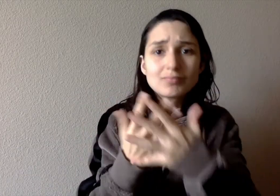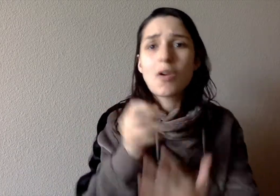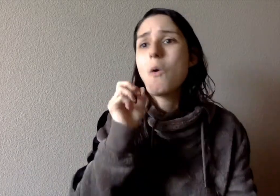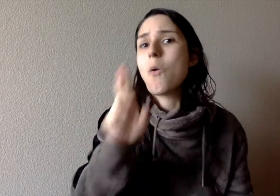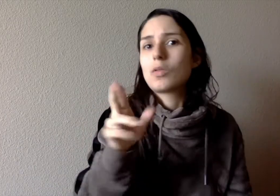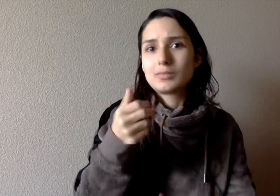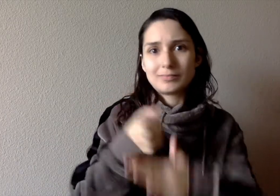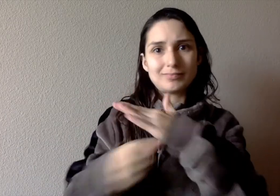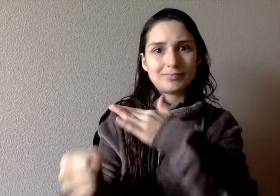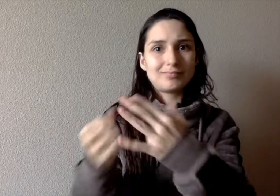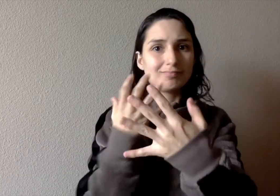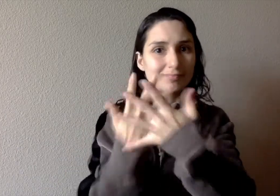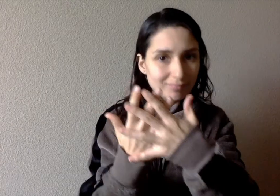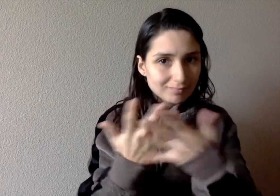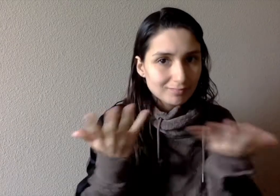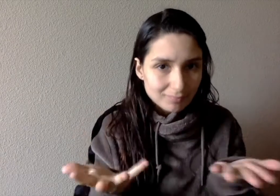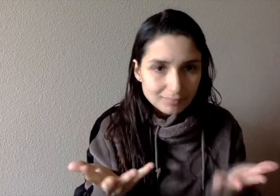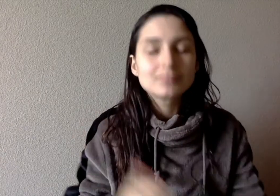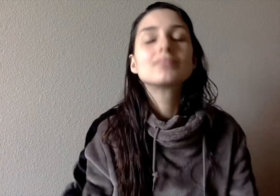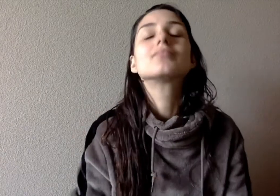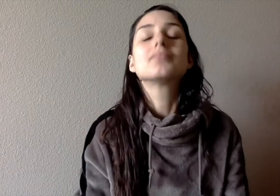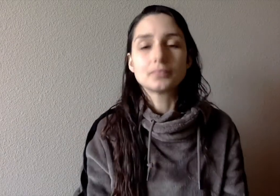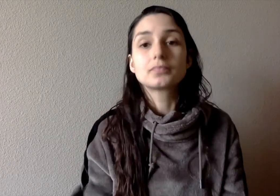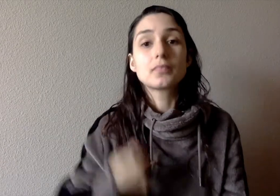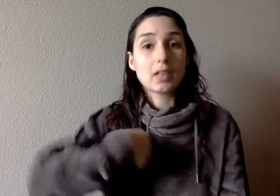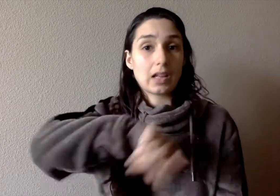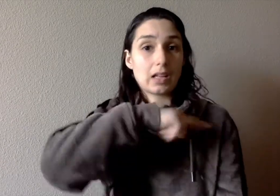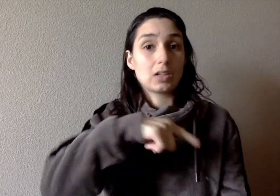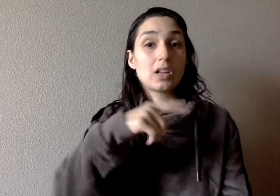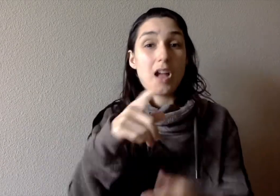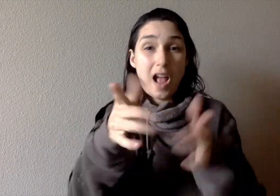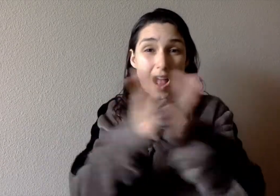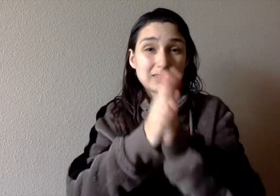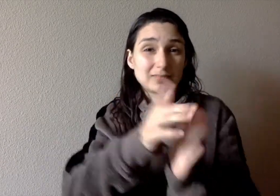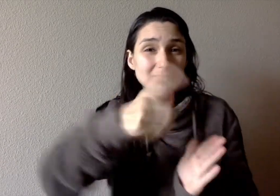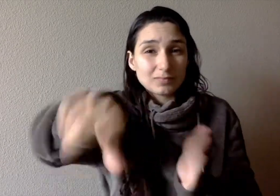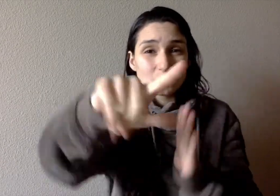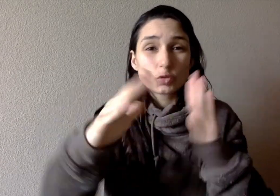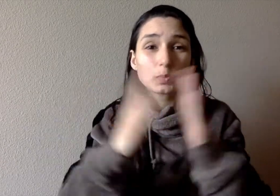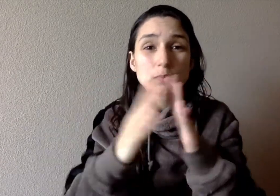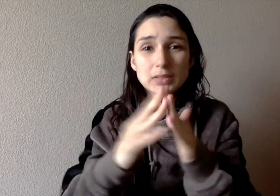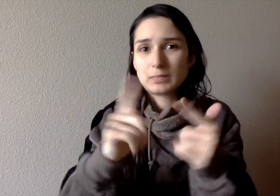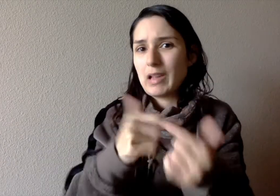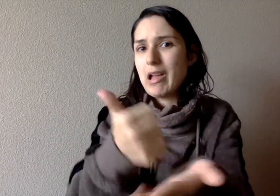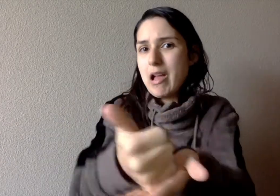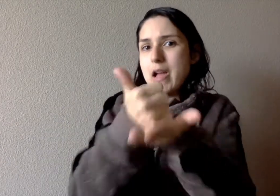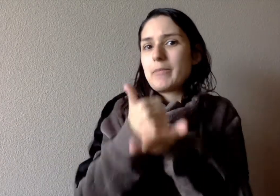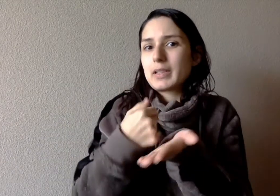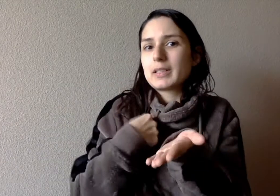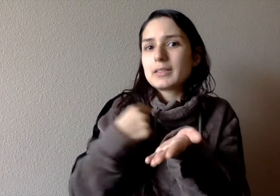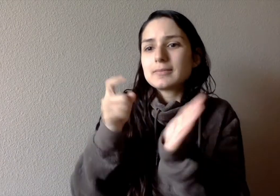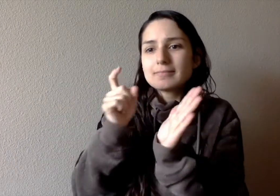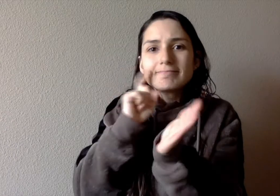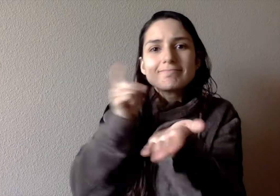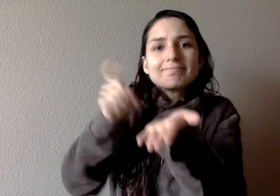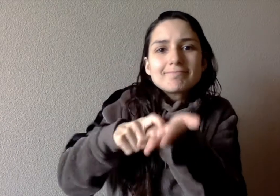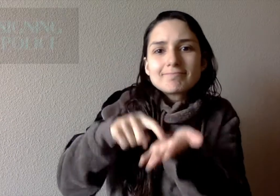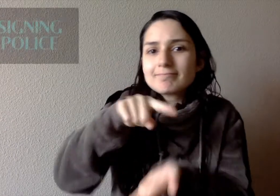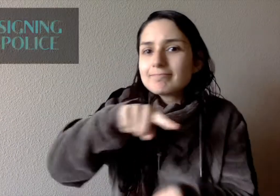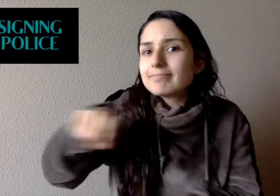and research about incarcerated disabled/deaf people. We are asking the community to help us identify all the police